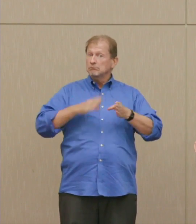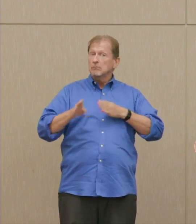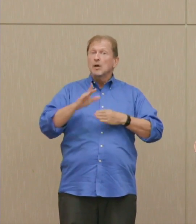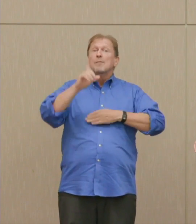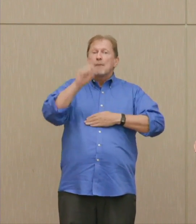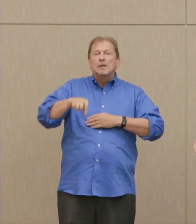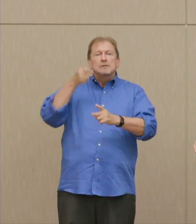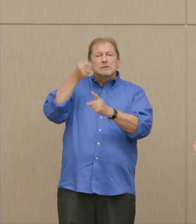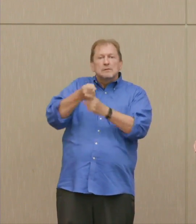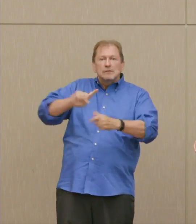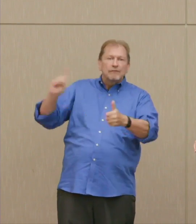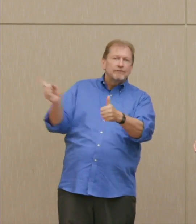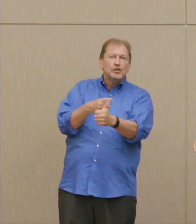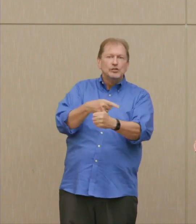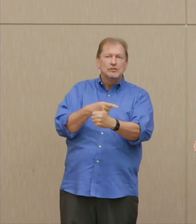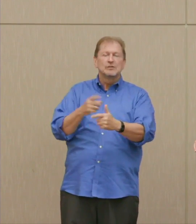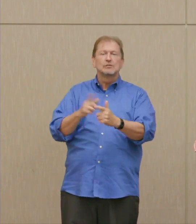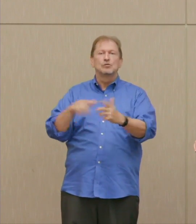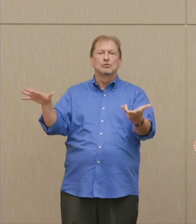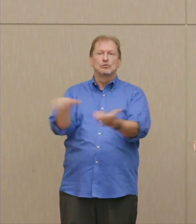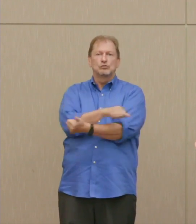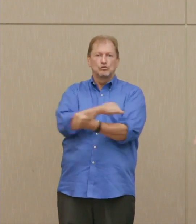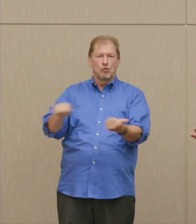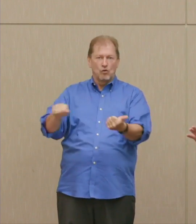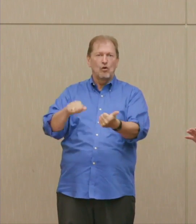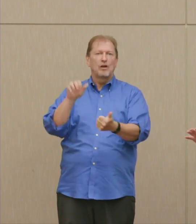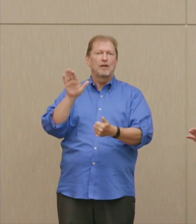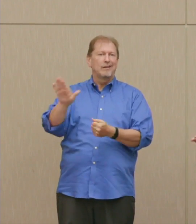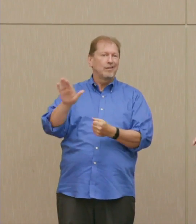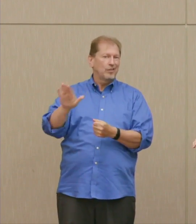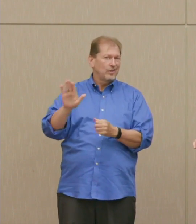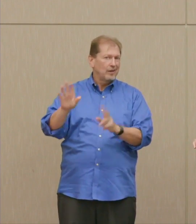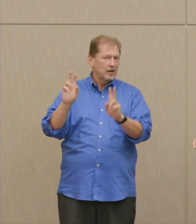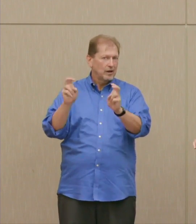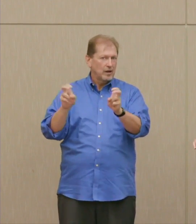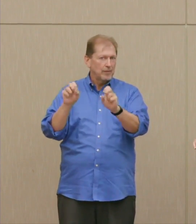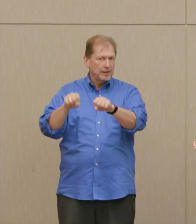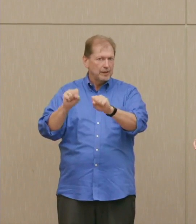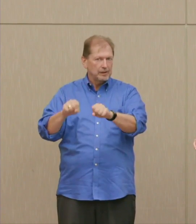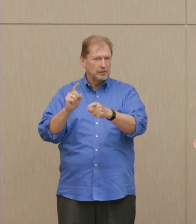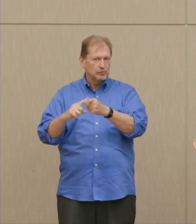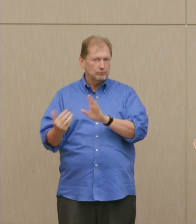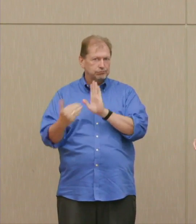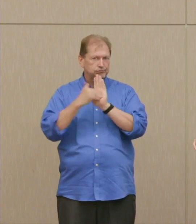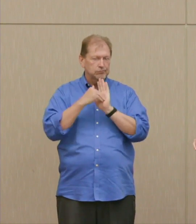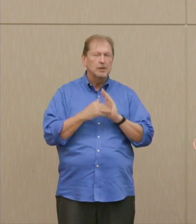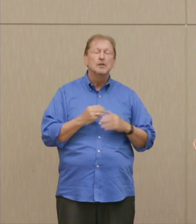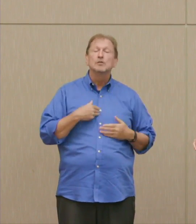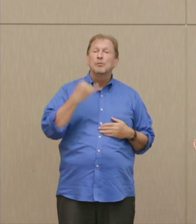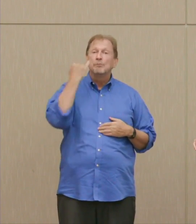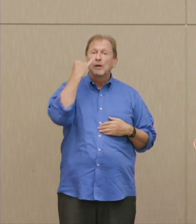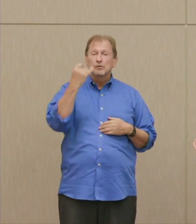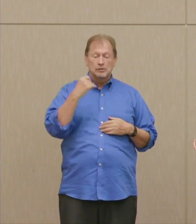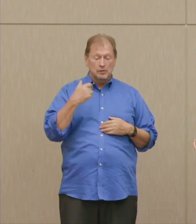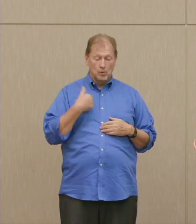at disarming the opponent. Dr. Ellsberg: Obviously, if you're going to threaten to initiate nuclear war against the